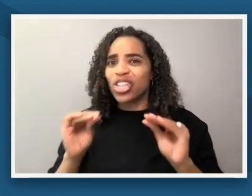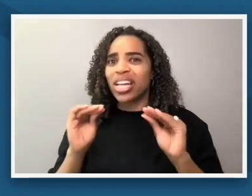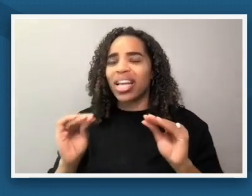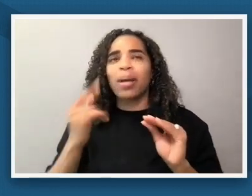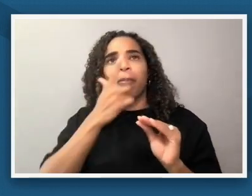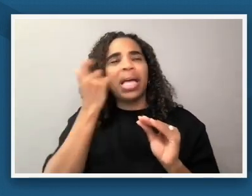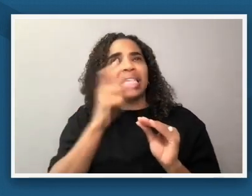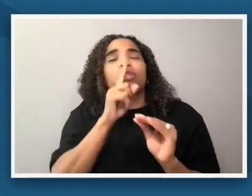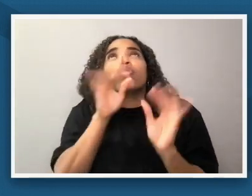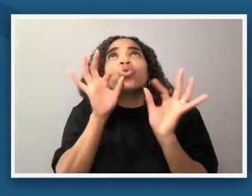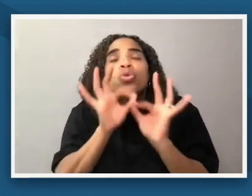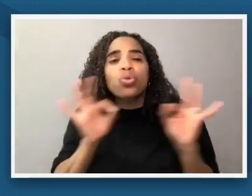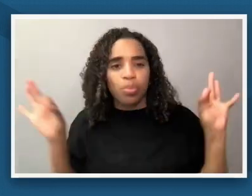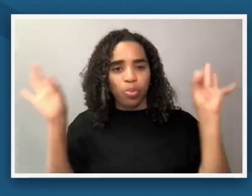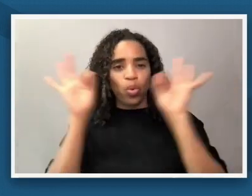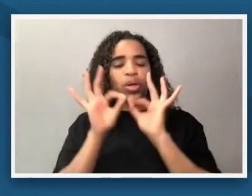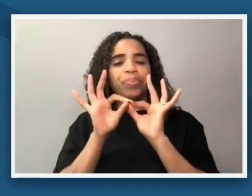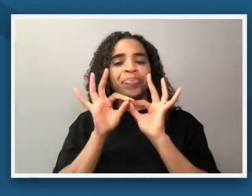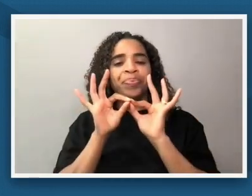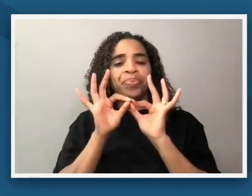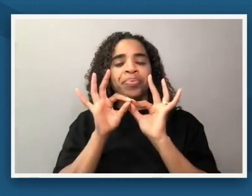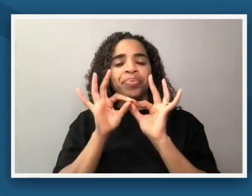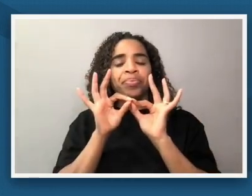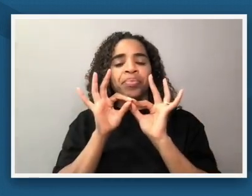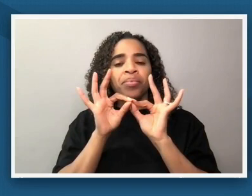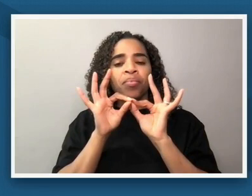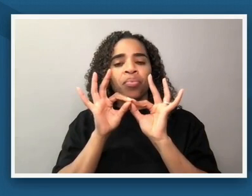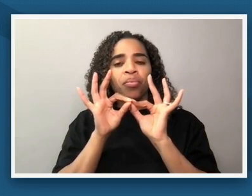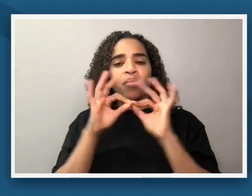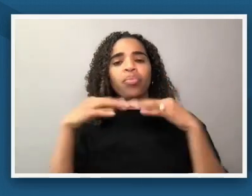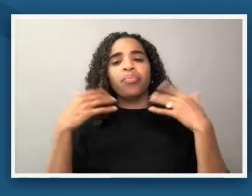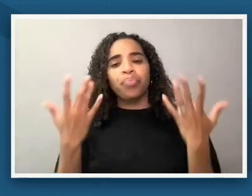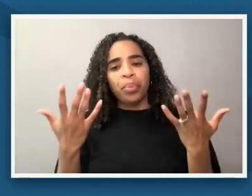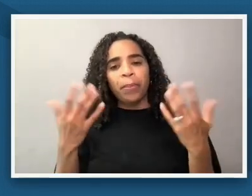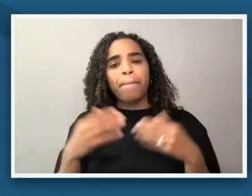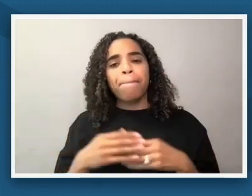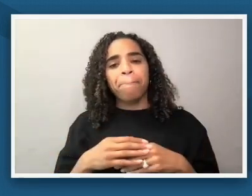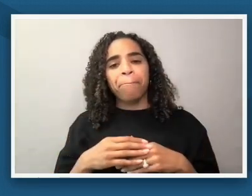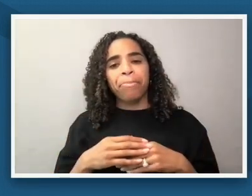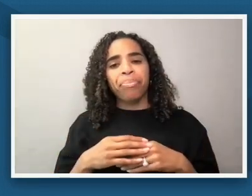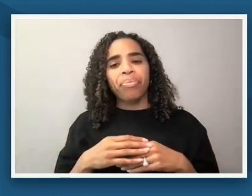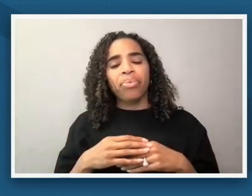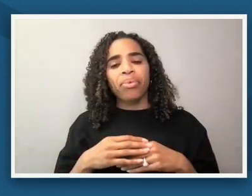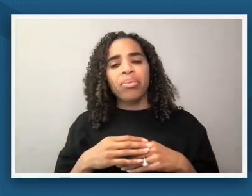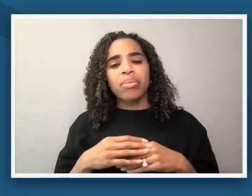that is that